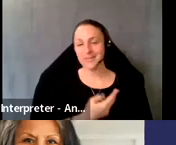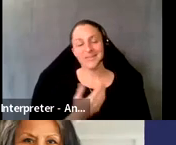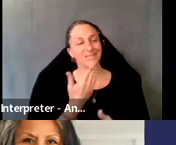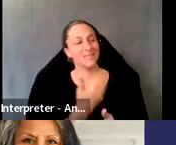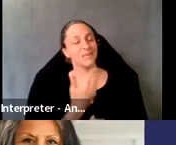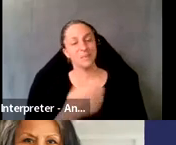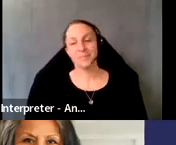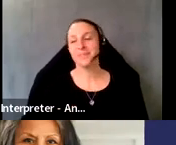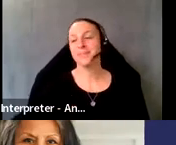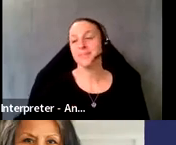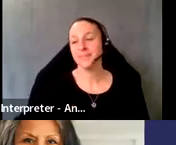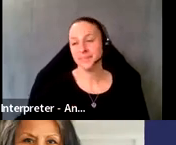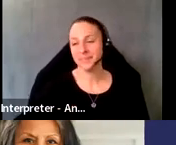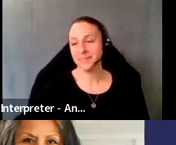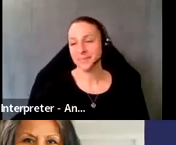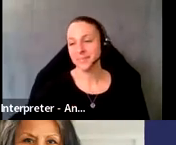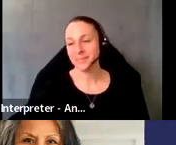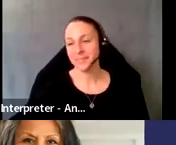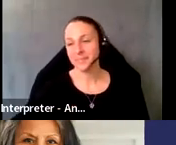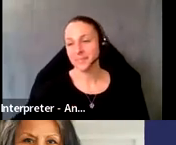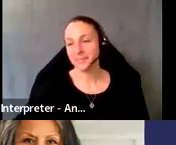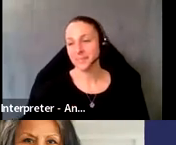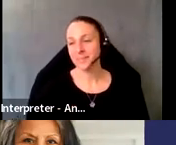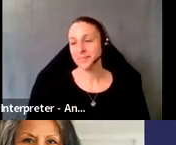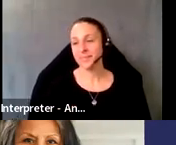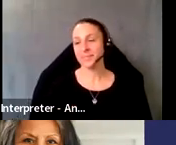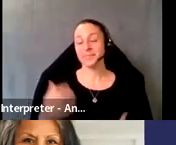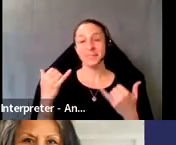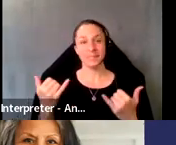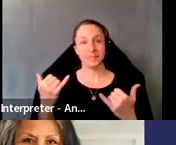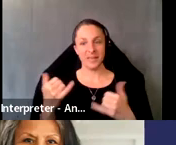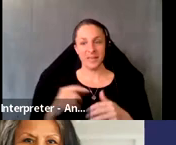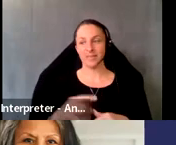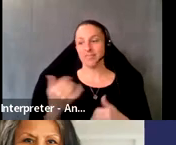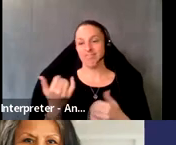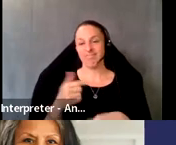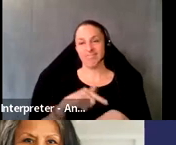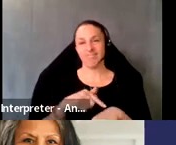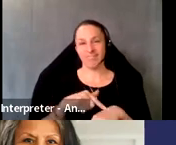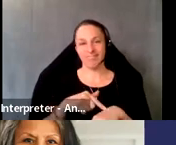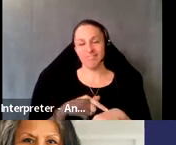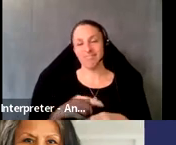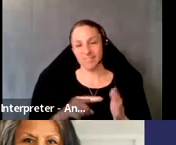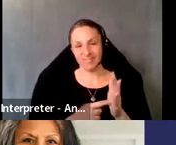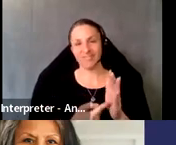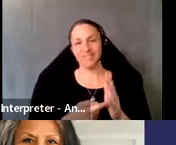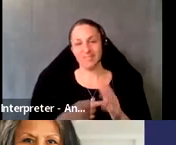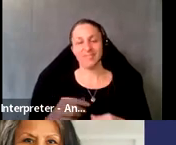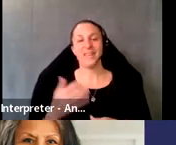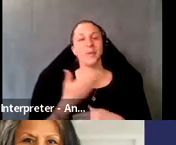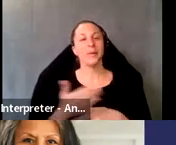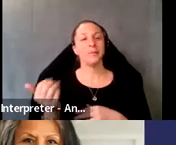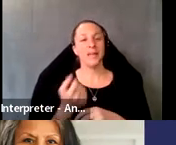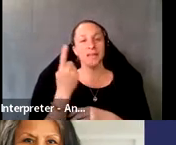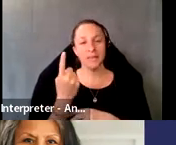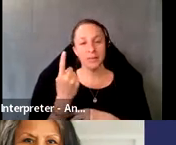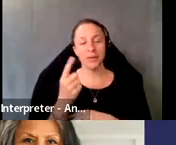Okay. So it's top of the hour. So I’ll begin. Welcome everyone to the second of our working